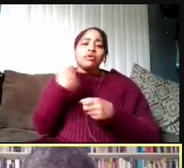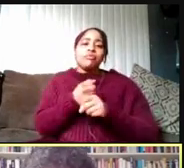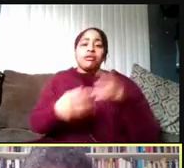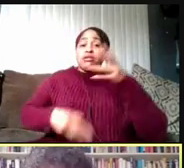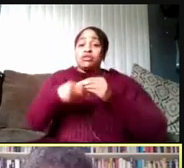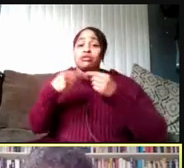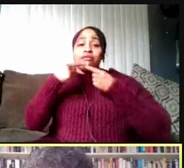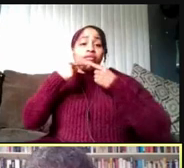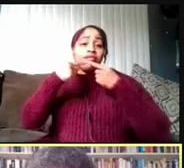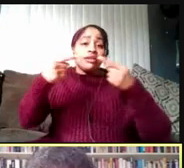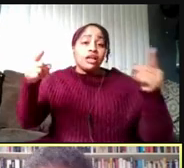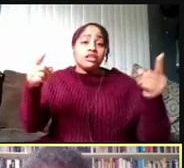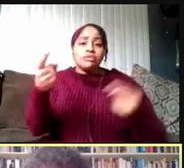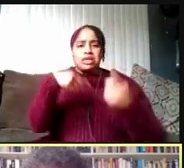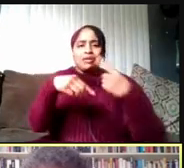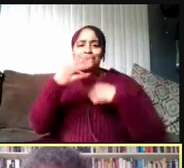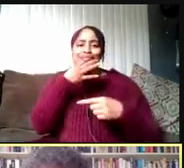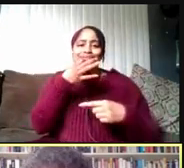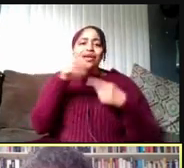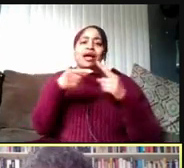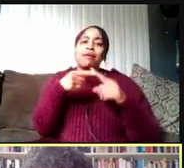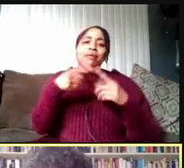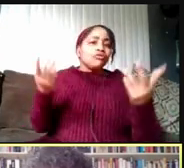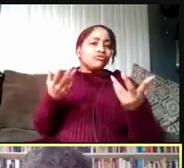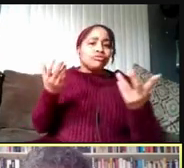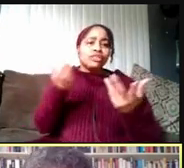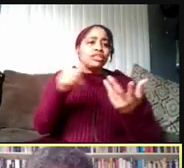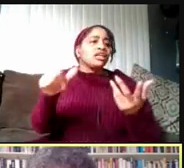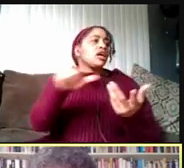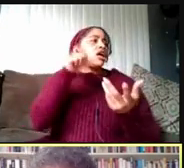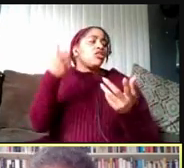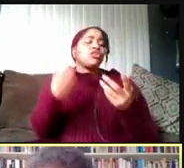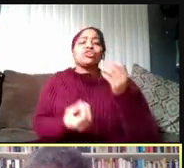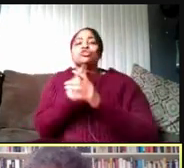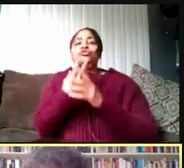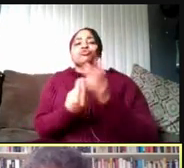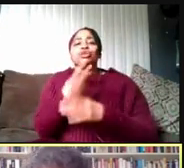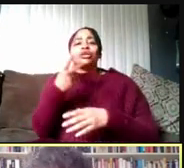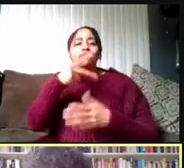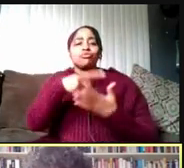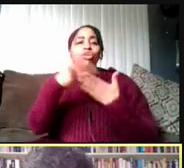in the coming weeks about whether any other spring and summer programs will be offered this year,